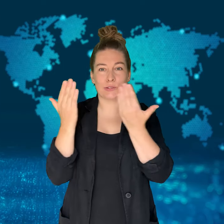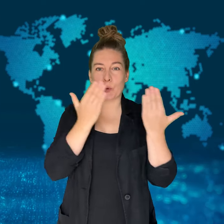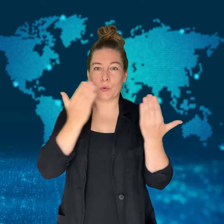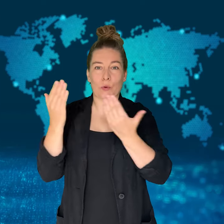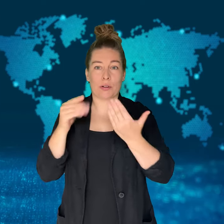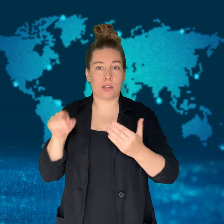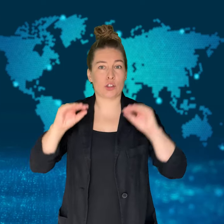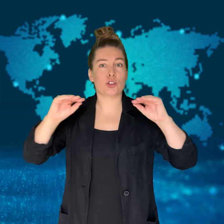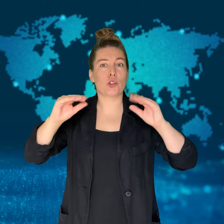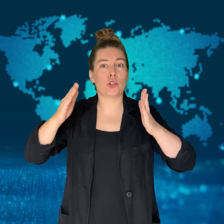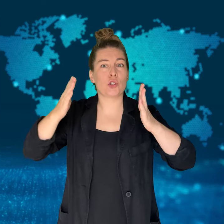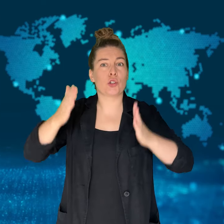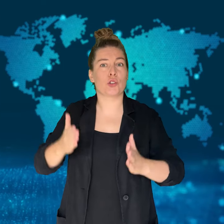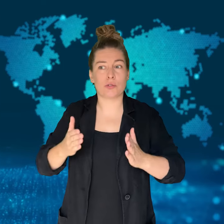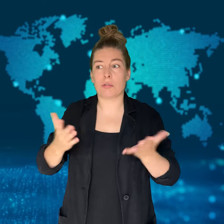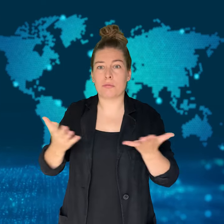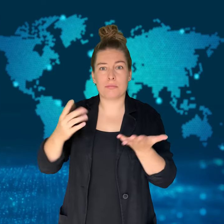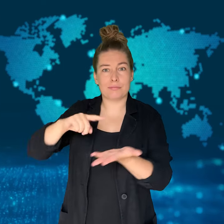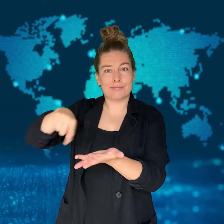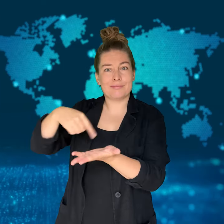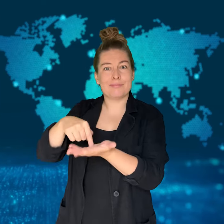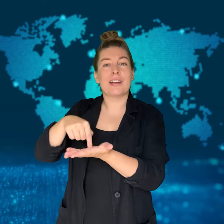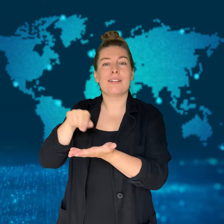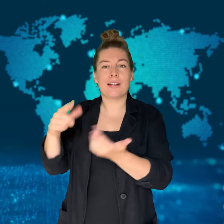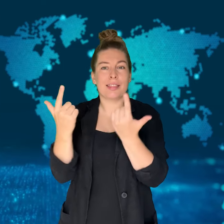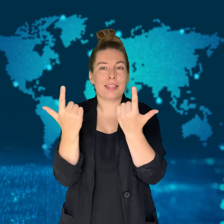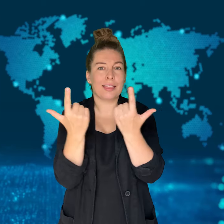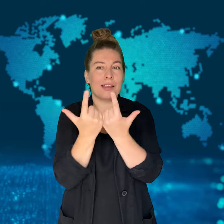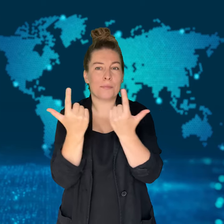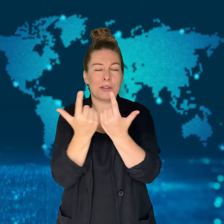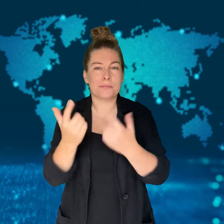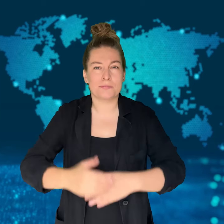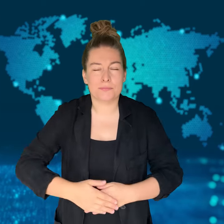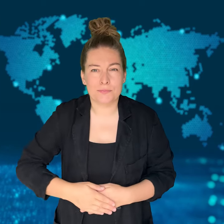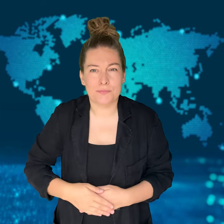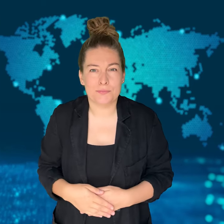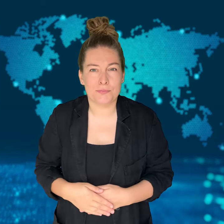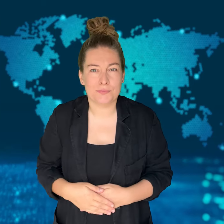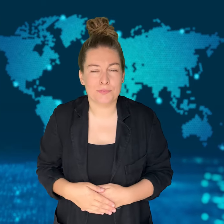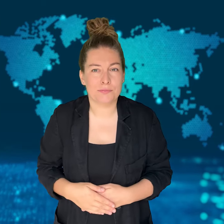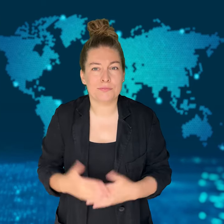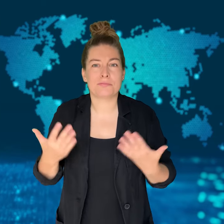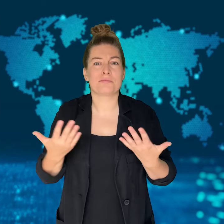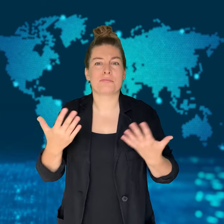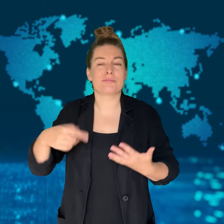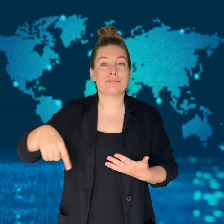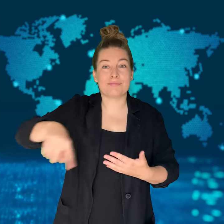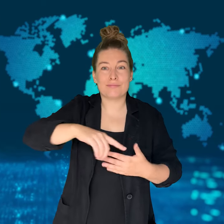Mao was arrested after the parents complained about him,